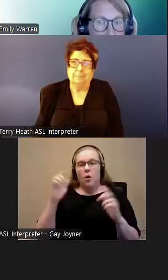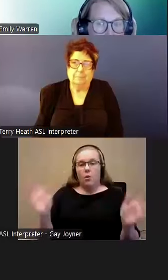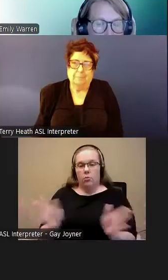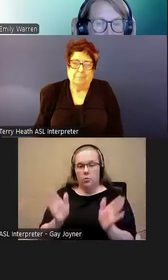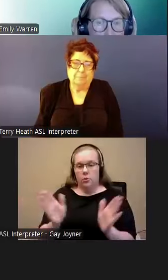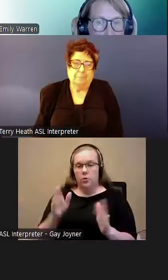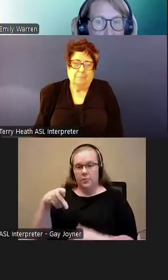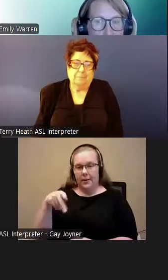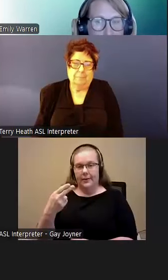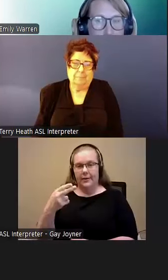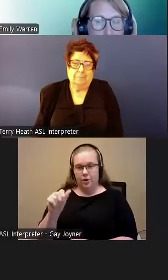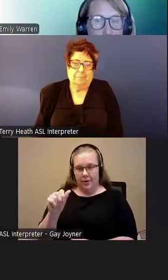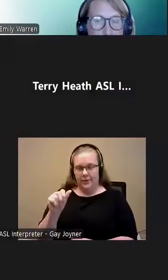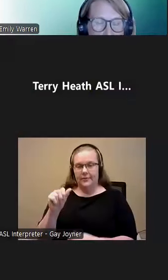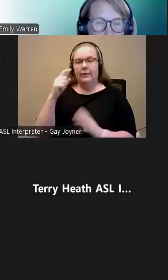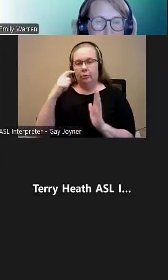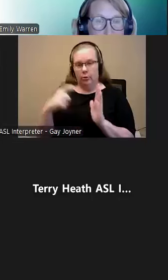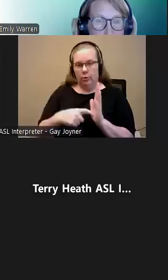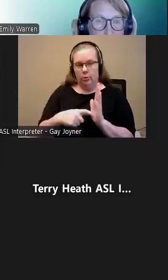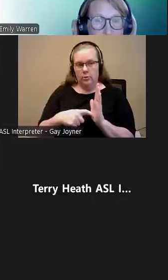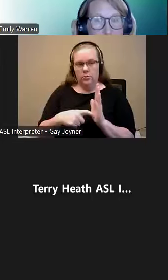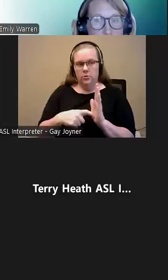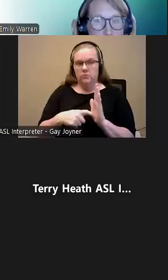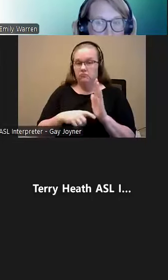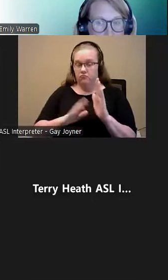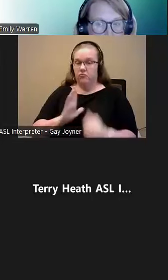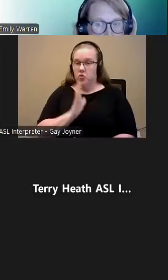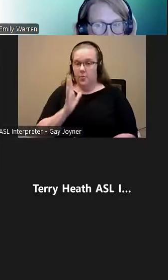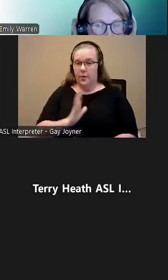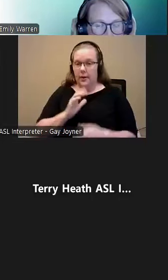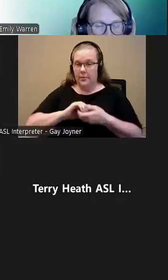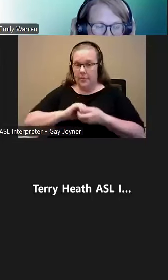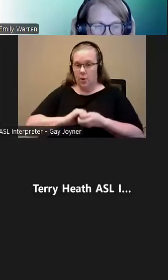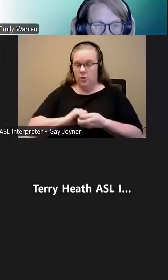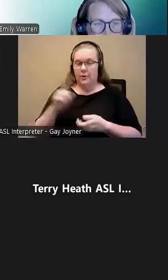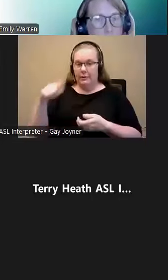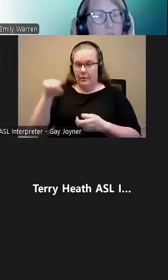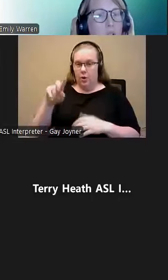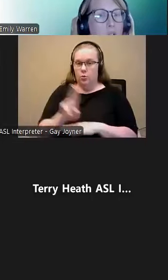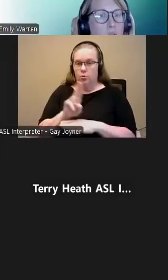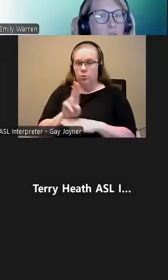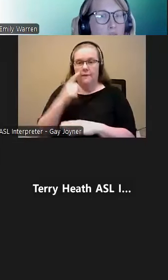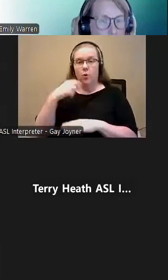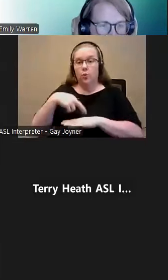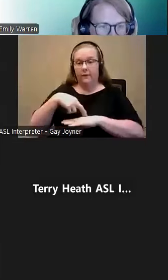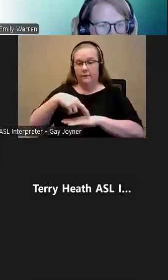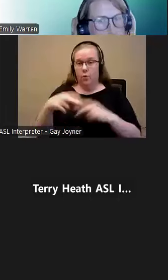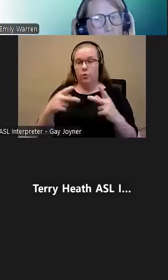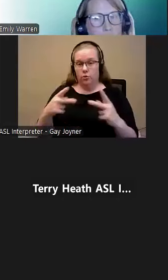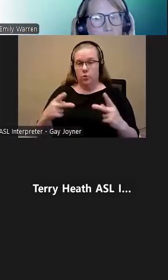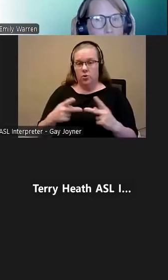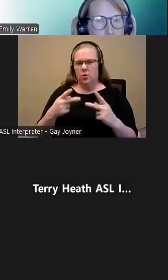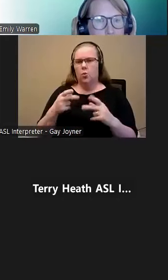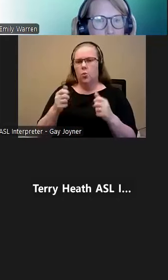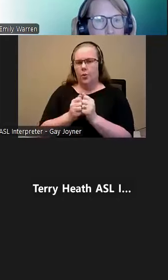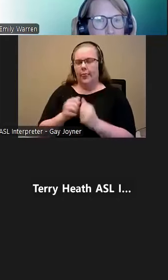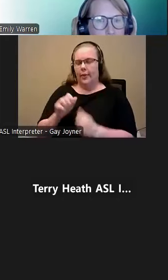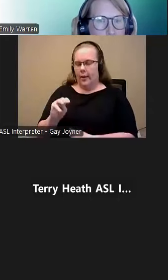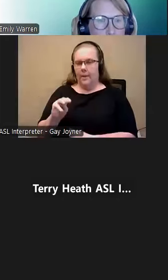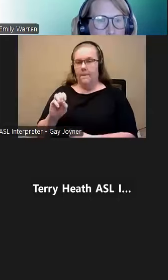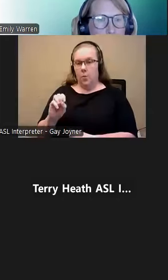partnerships with agencies they are using as referral sources for the preferences. We